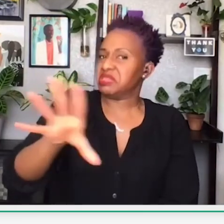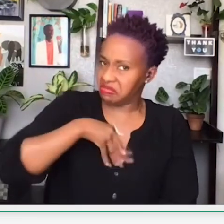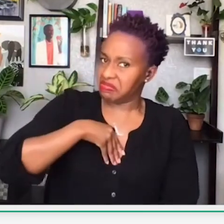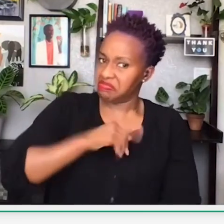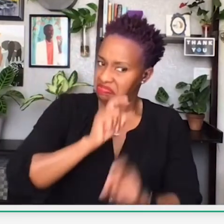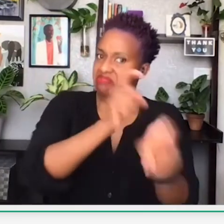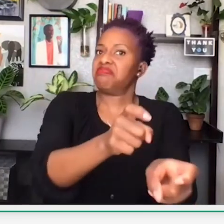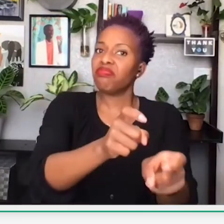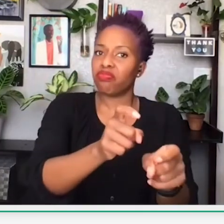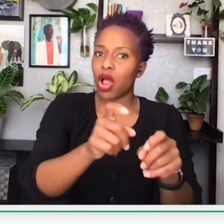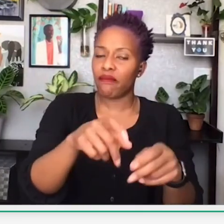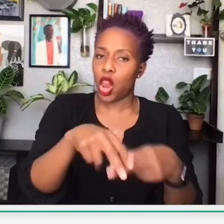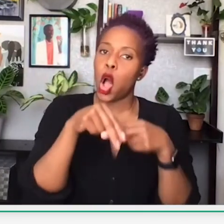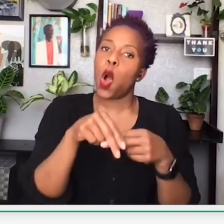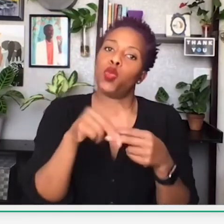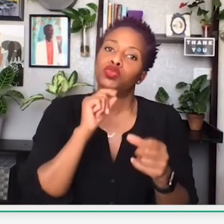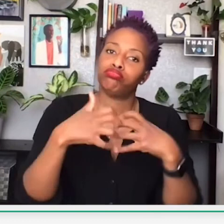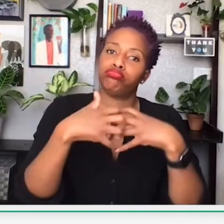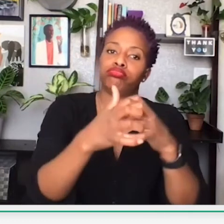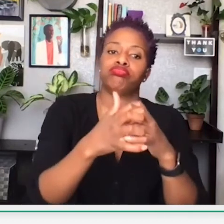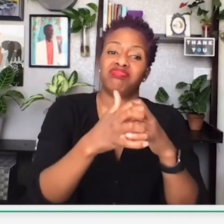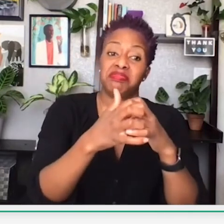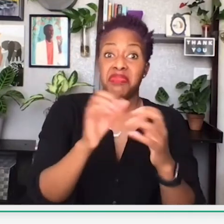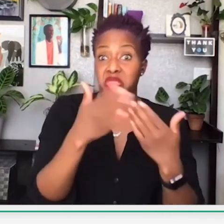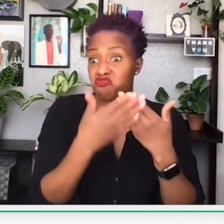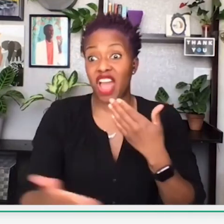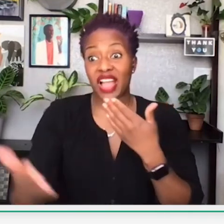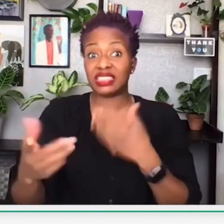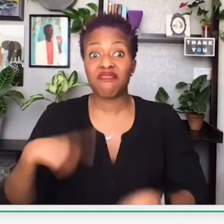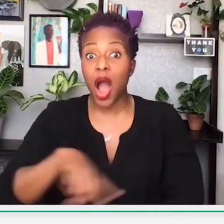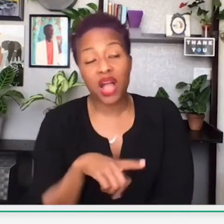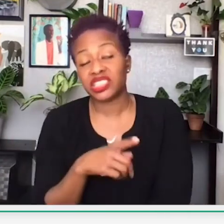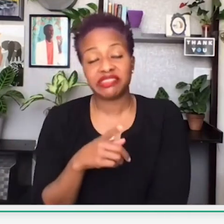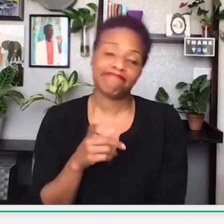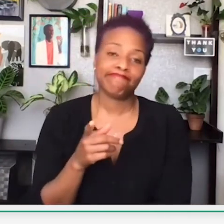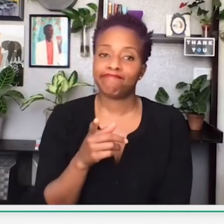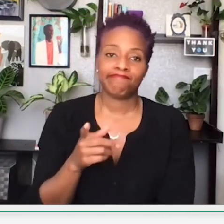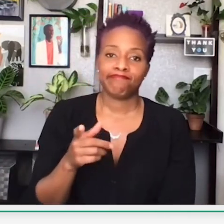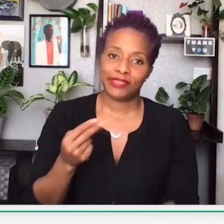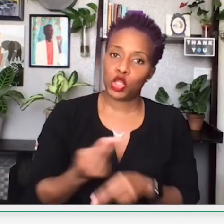About 20% of individuals were actually able to get a loan from the bank and be accepted.